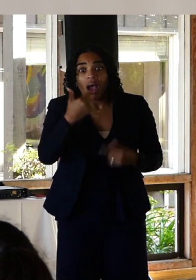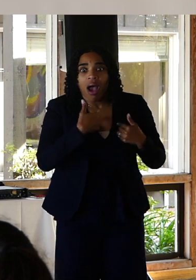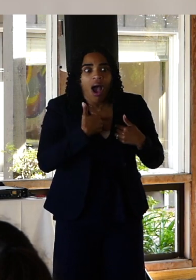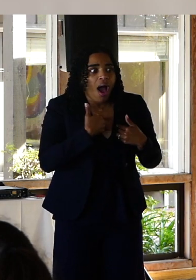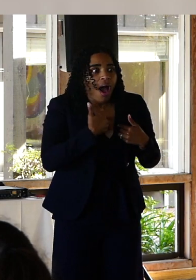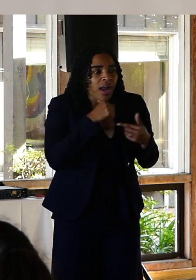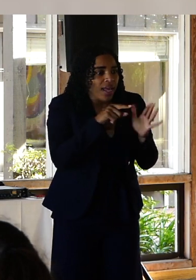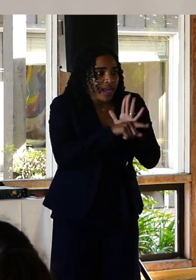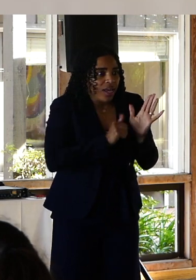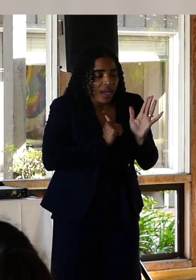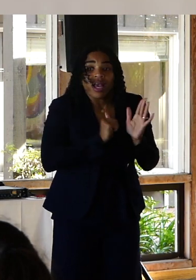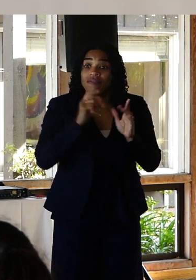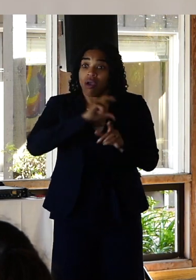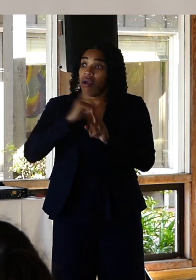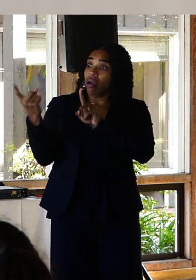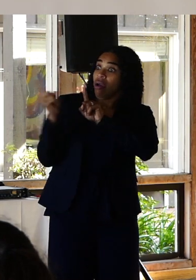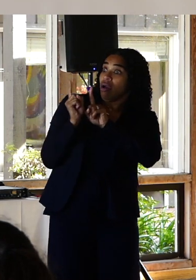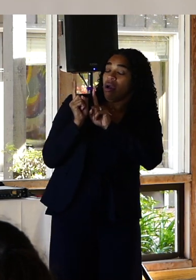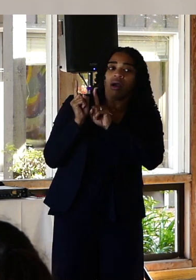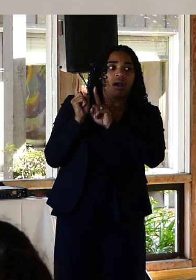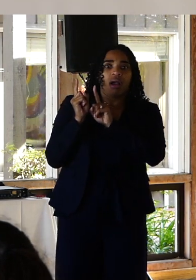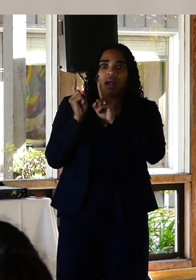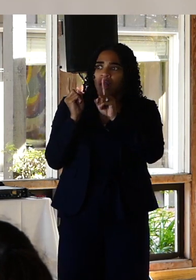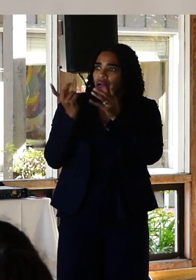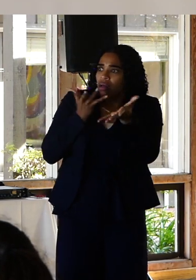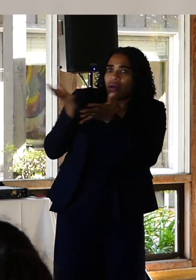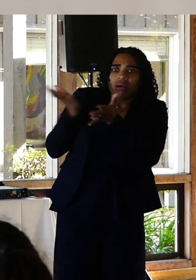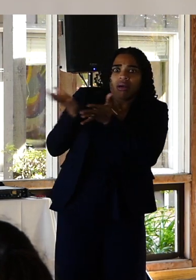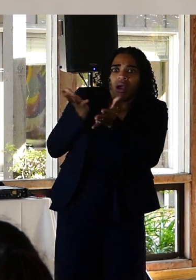Gate Bridge officers and coming home and that I was wholeheartedly now